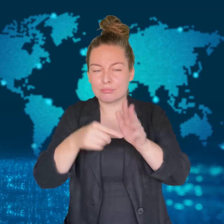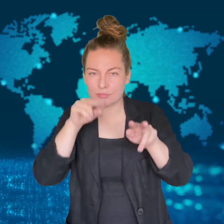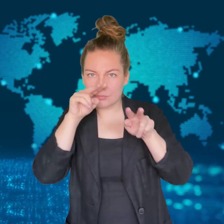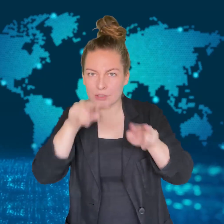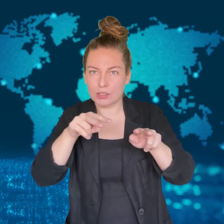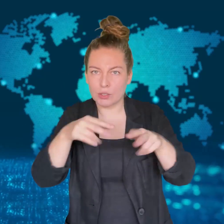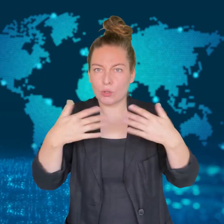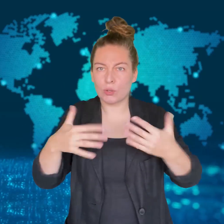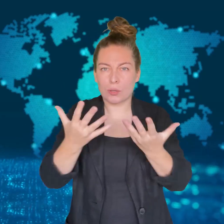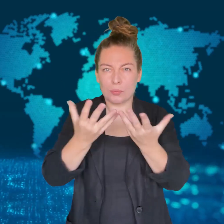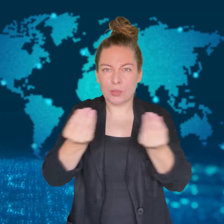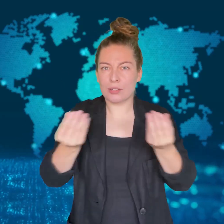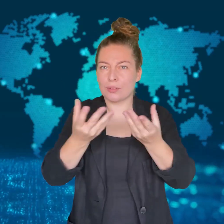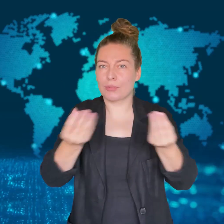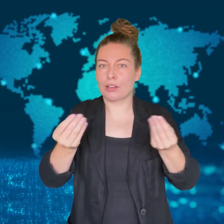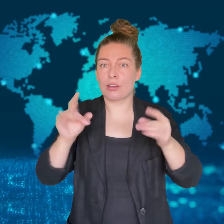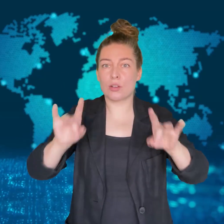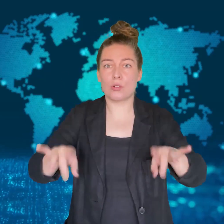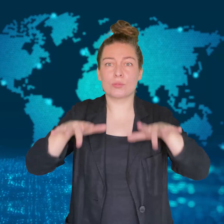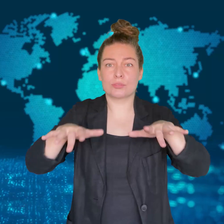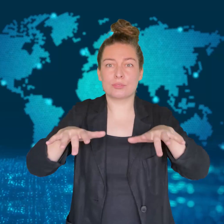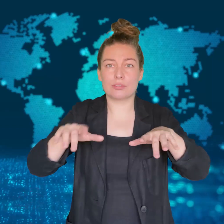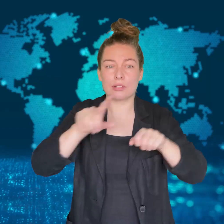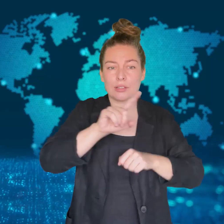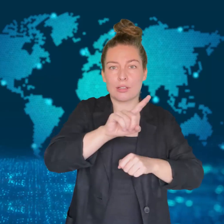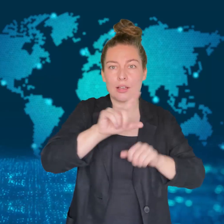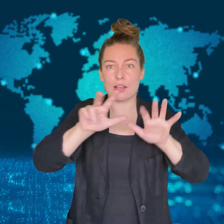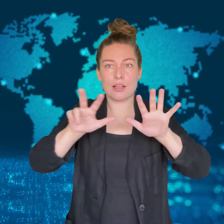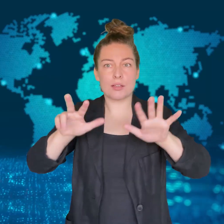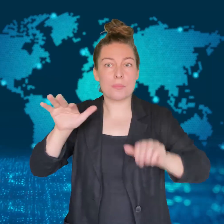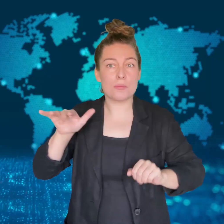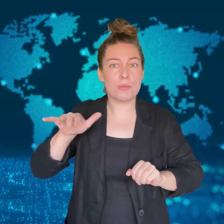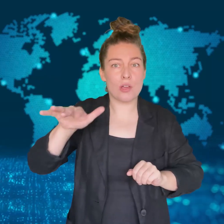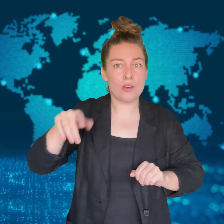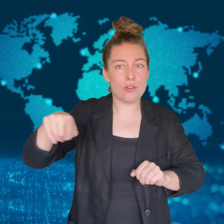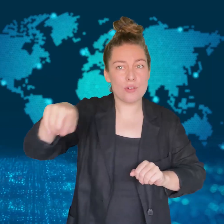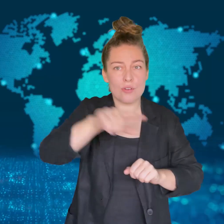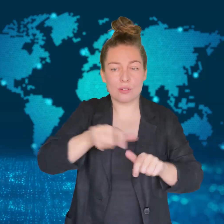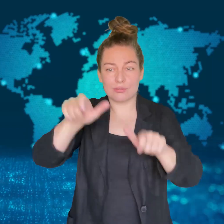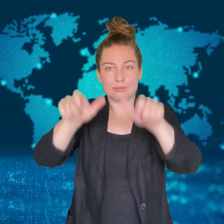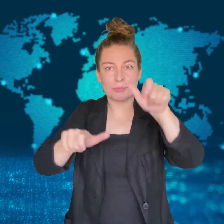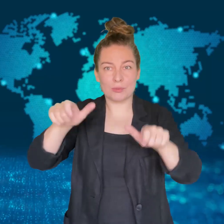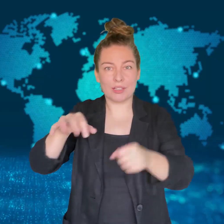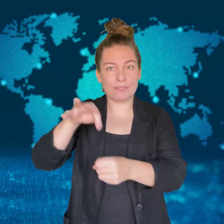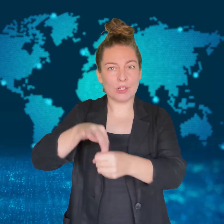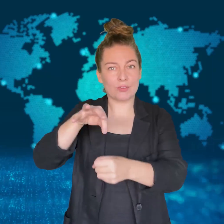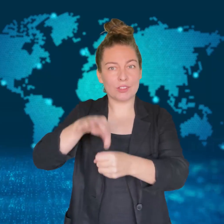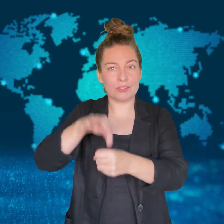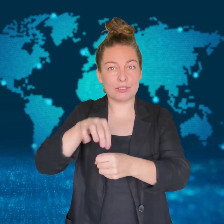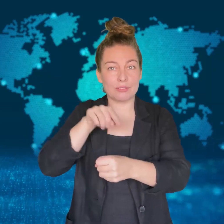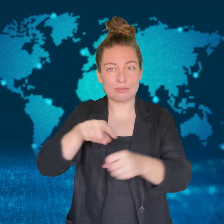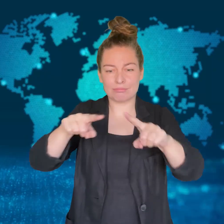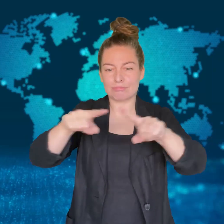it appears that a majority of Australia's almost 18 million voters wrote "no"